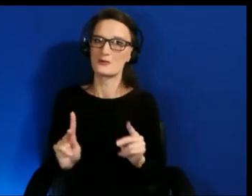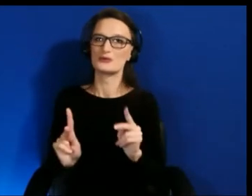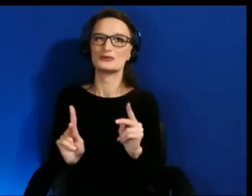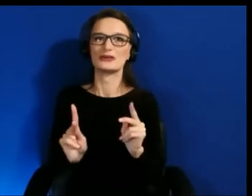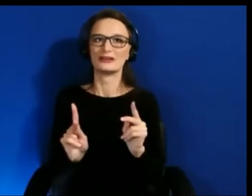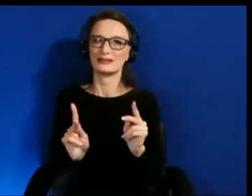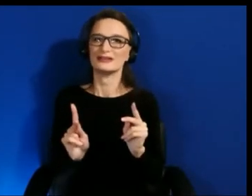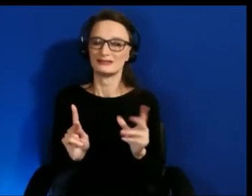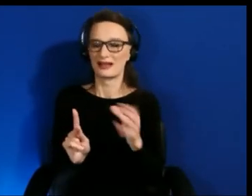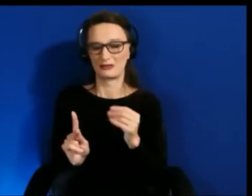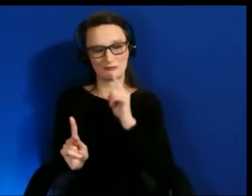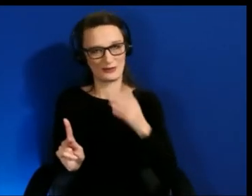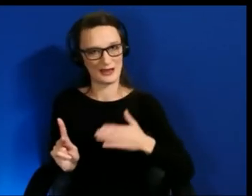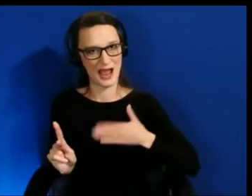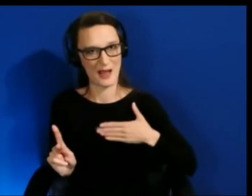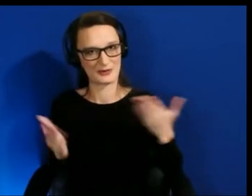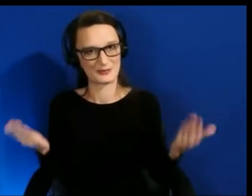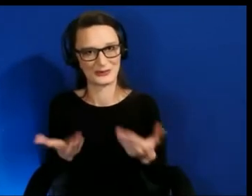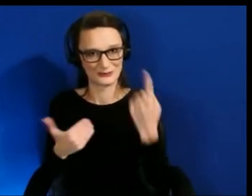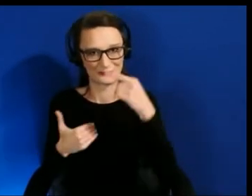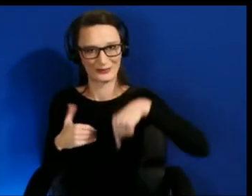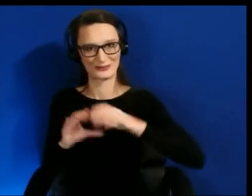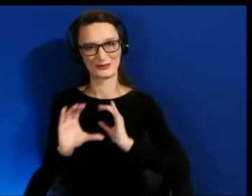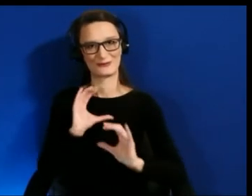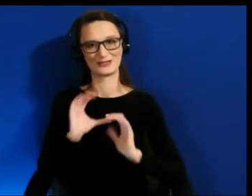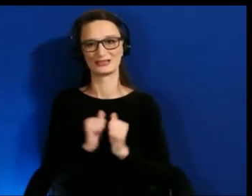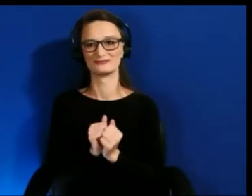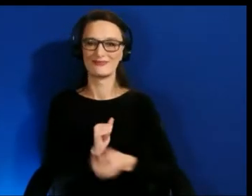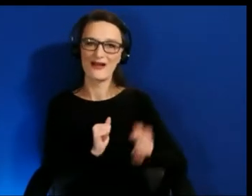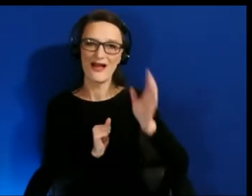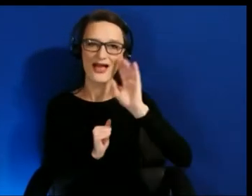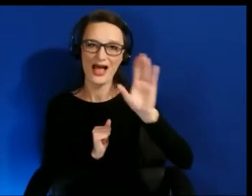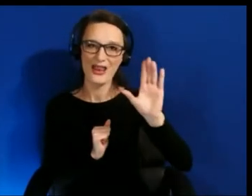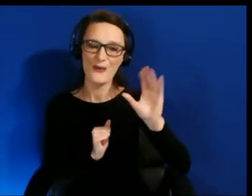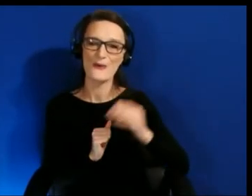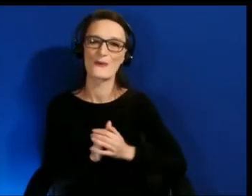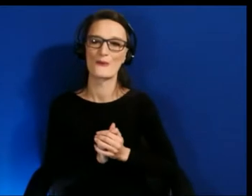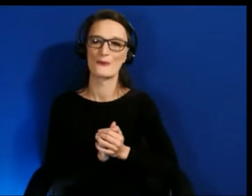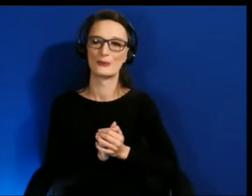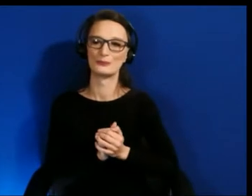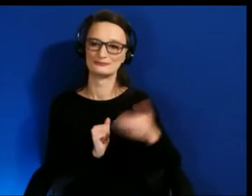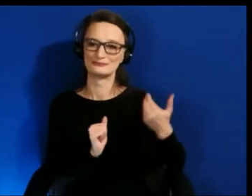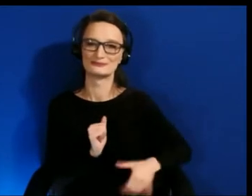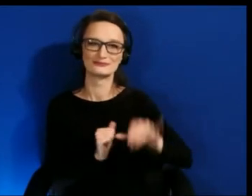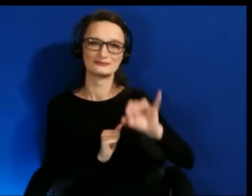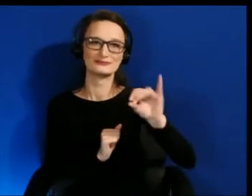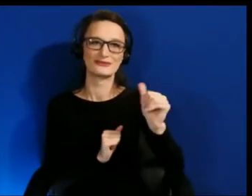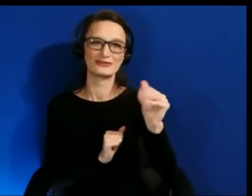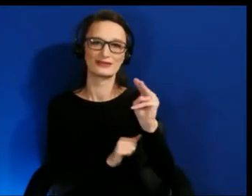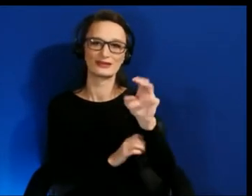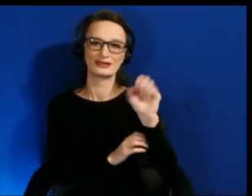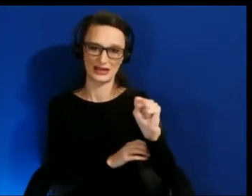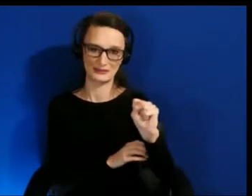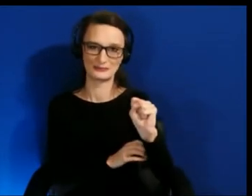and happy to be here for this conversation. Hi, Christine. My name is James and very happy to be here.